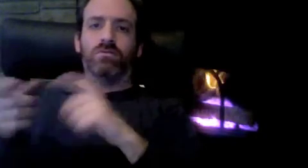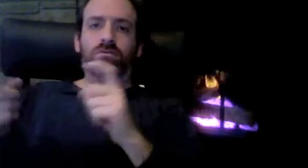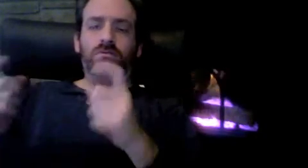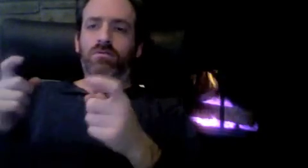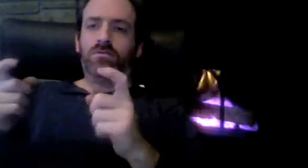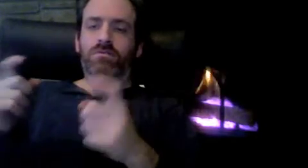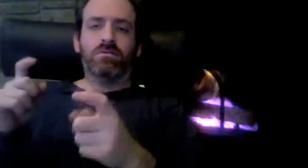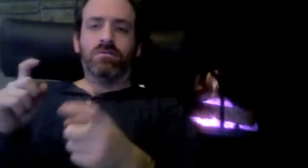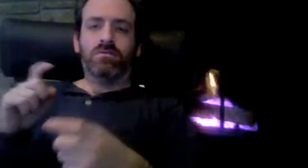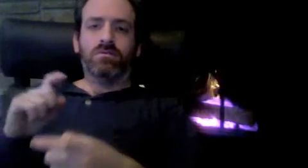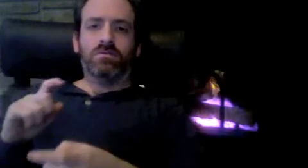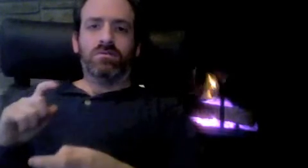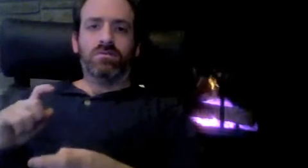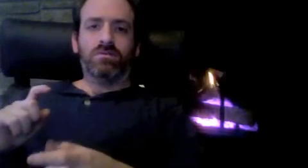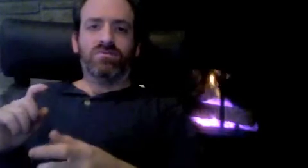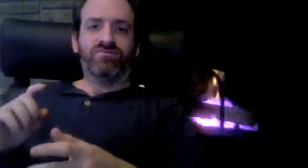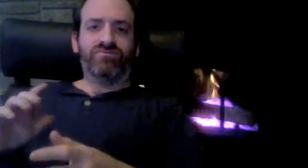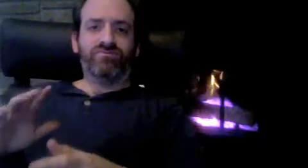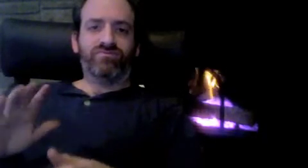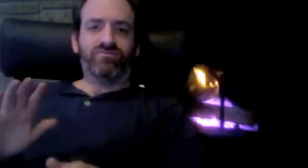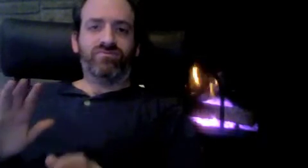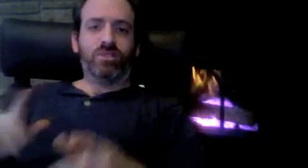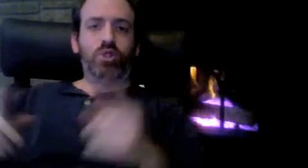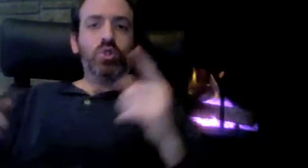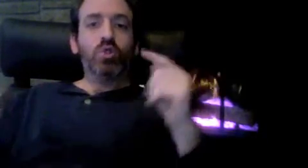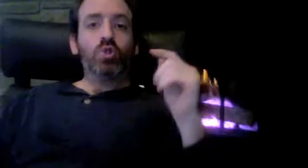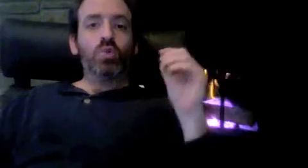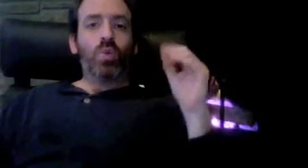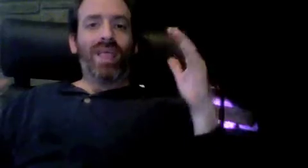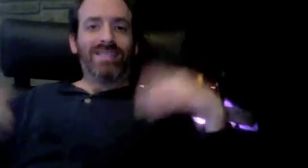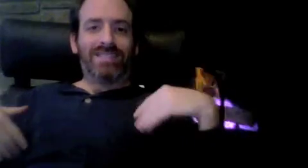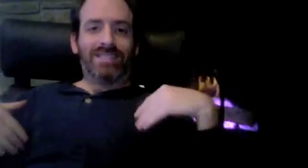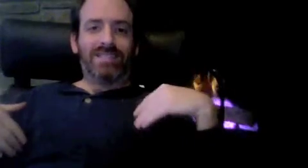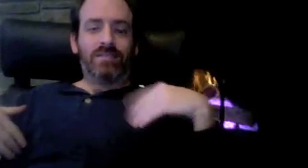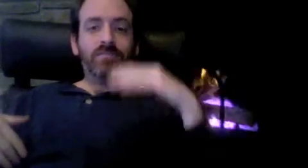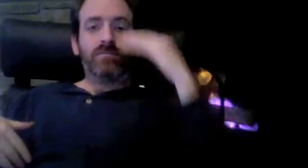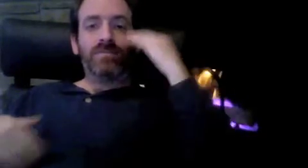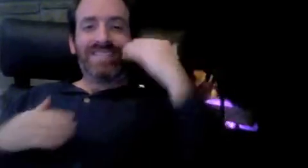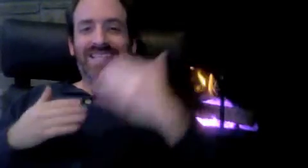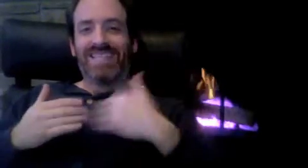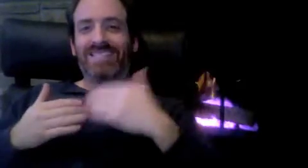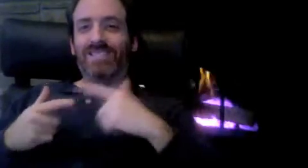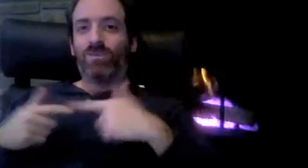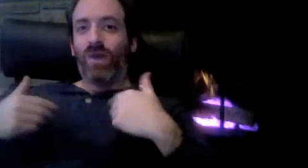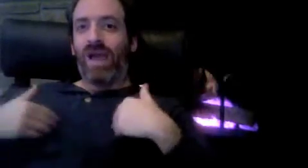In six months later or 1 year from now, you would notice some changes in your VRS, and it will be too late for you to